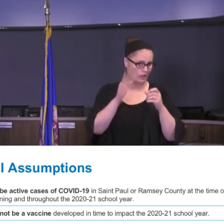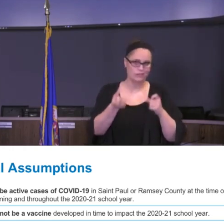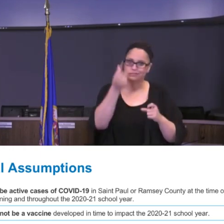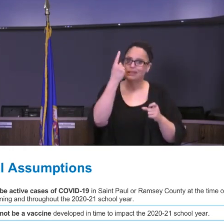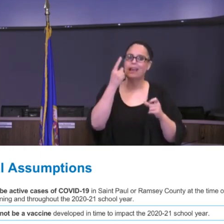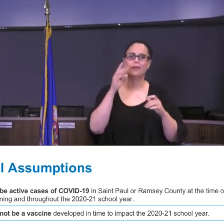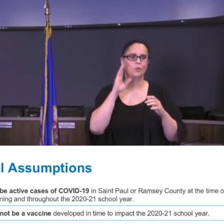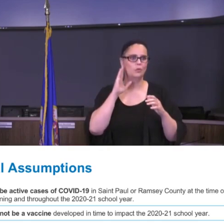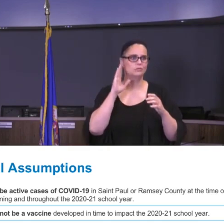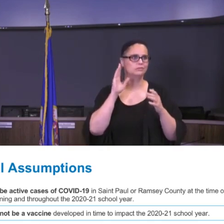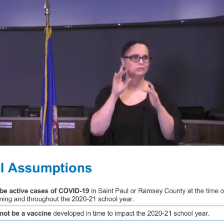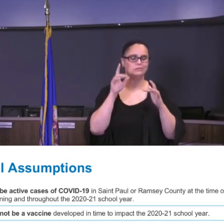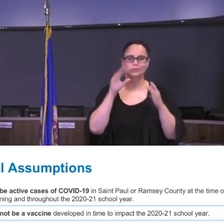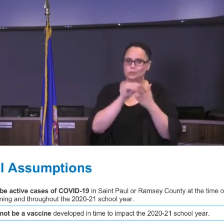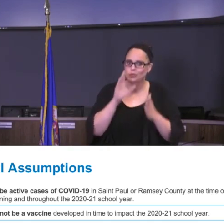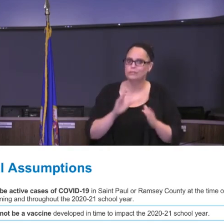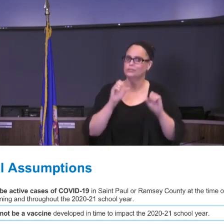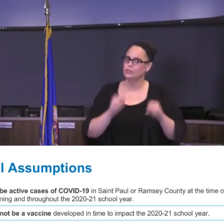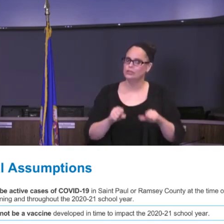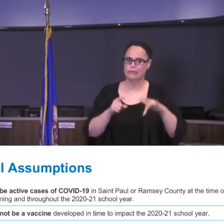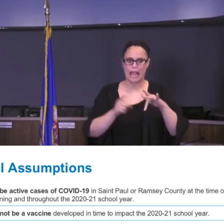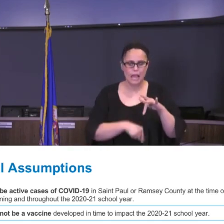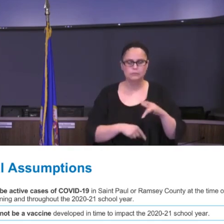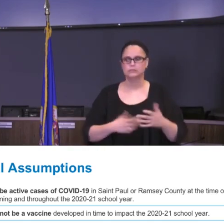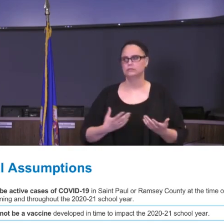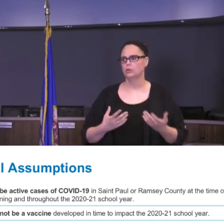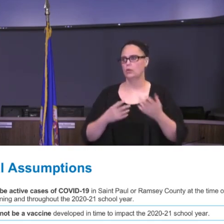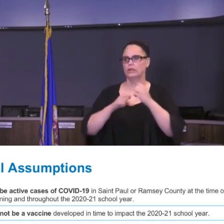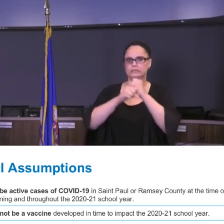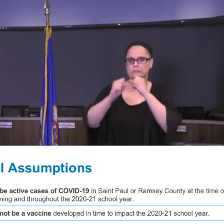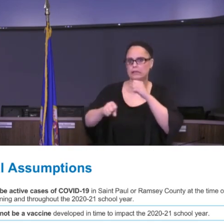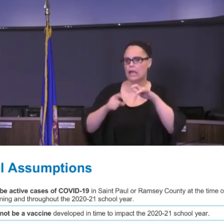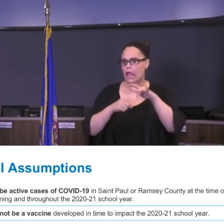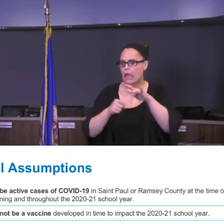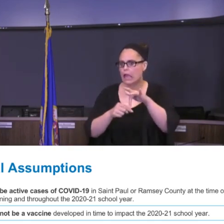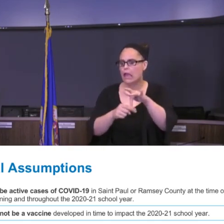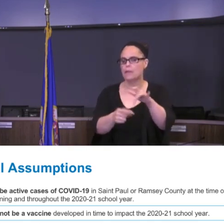absences due to illness or exposure to COVID-19 that we know that we'll have to deal with.